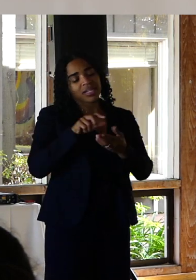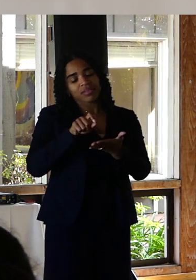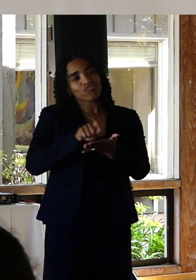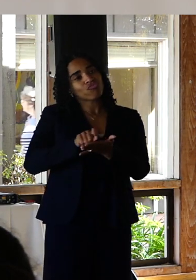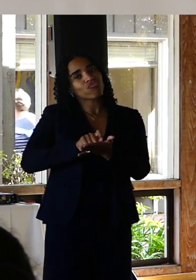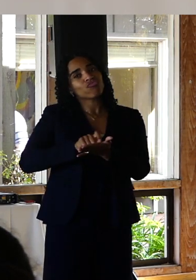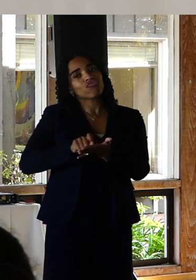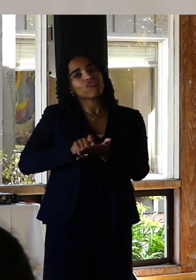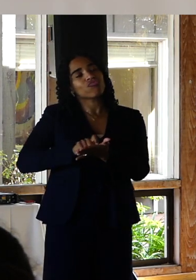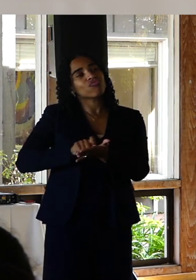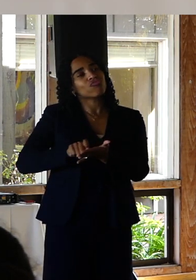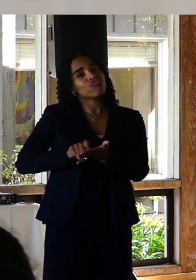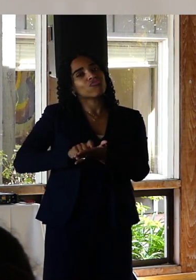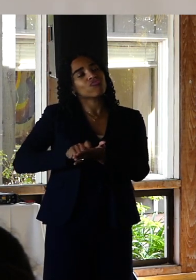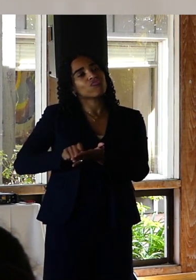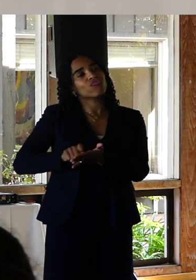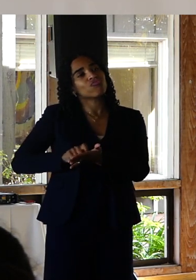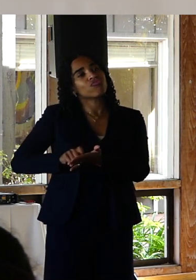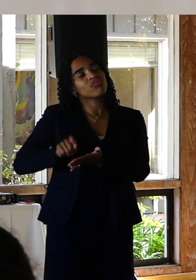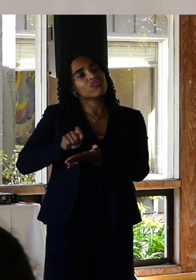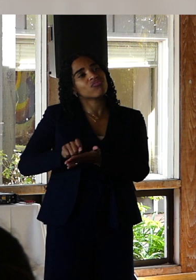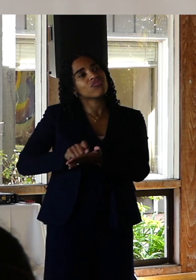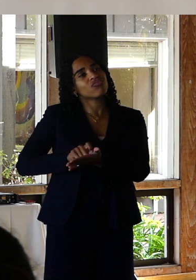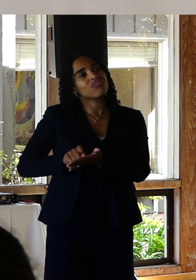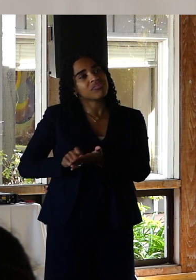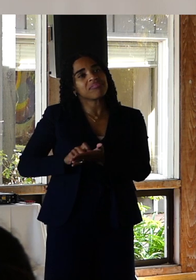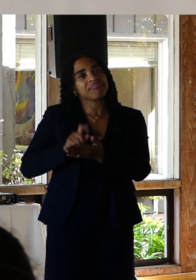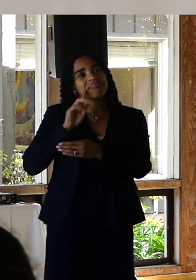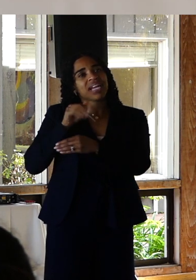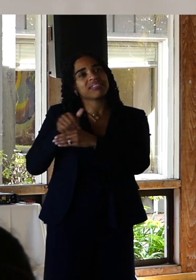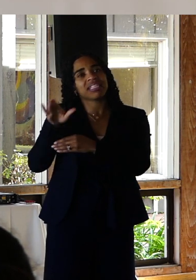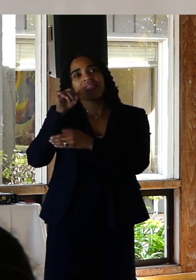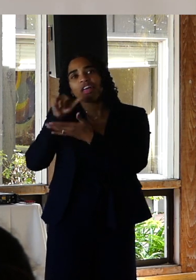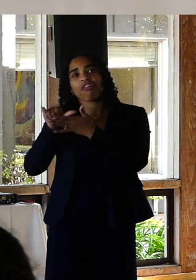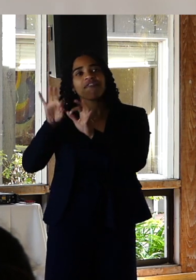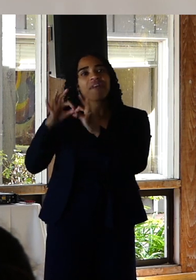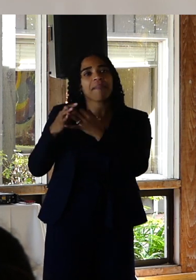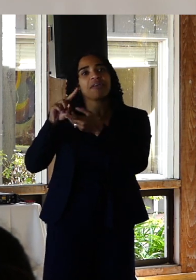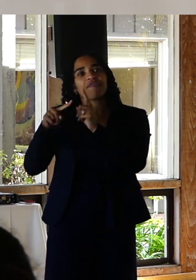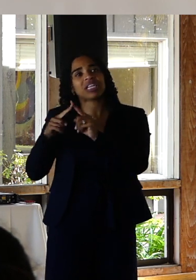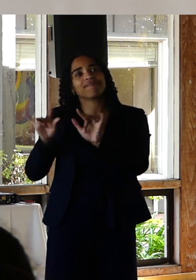substitute for my presence. Thoughtful notes to my loved ones. The darkest